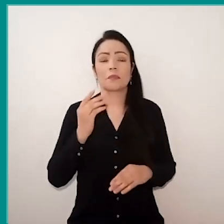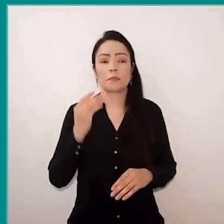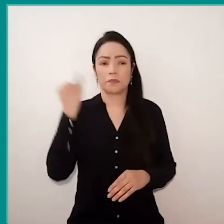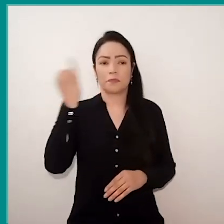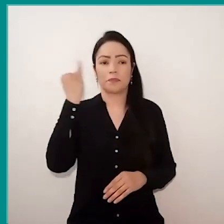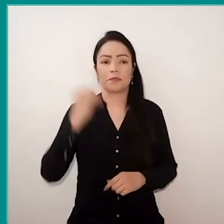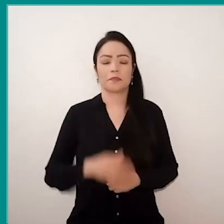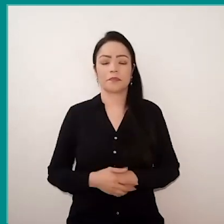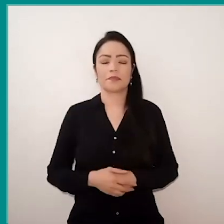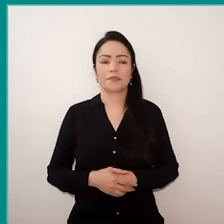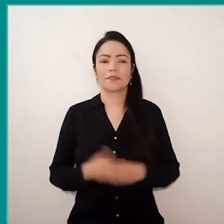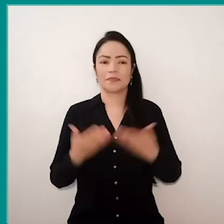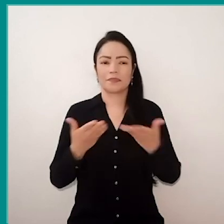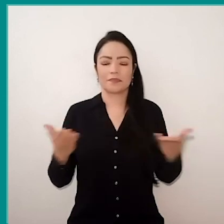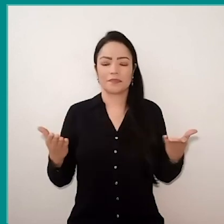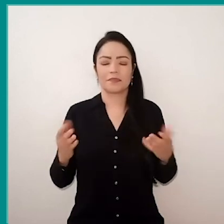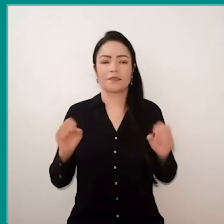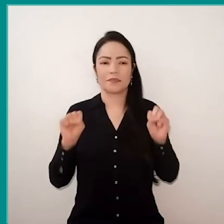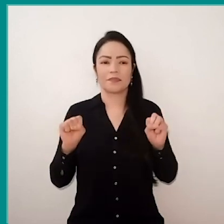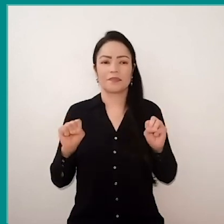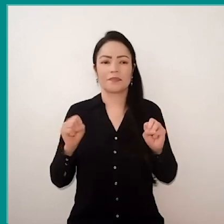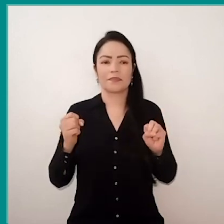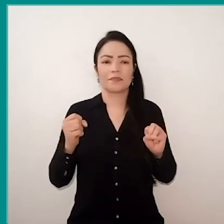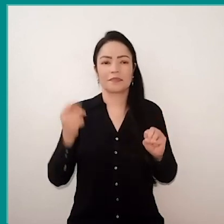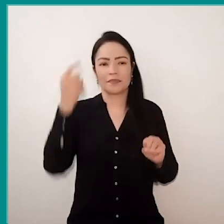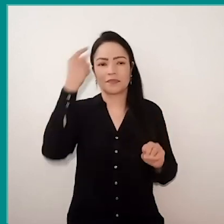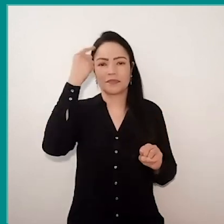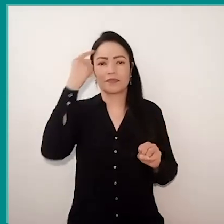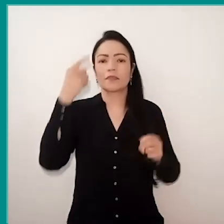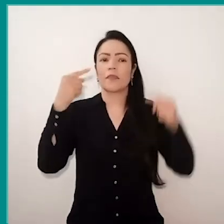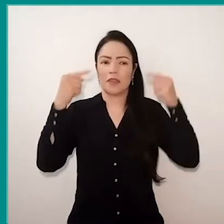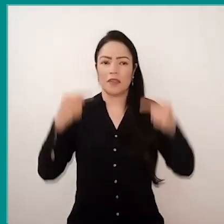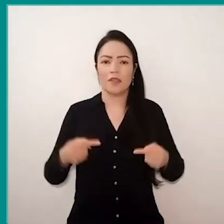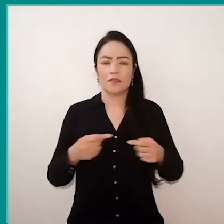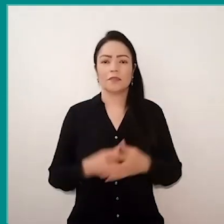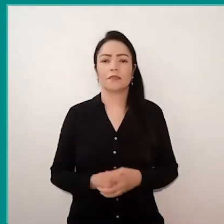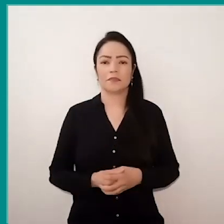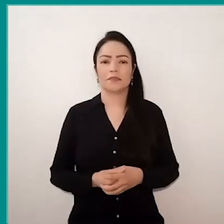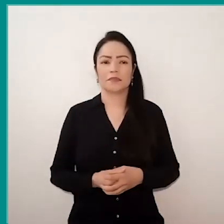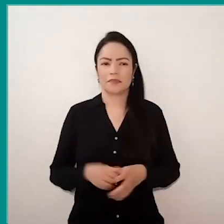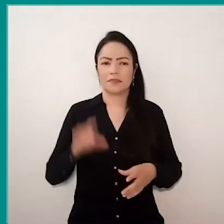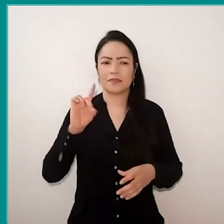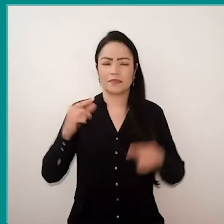So you can imagine how challenging it was, and I know it wasn't just challenging for us, no,